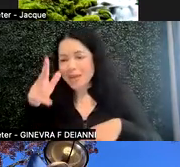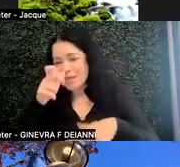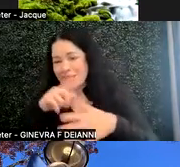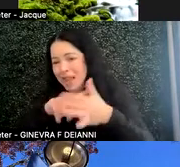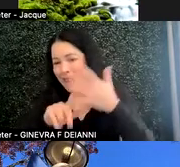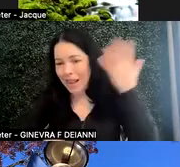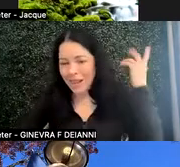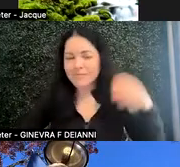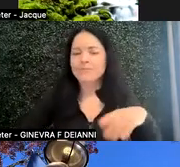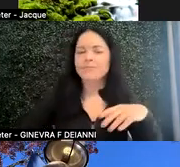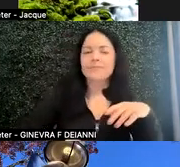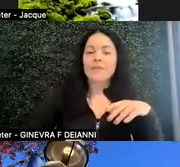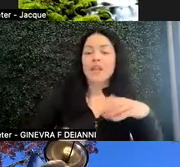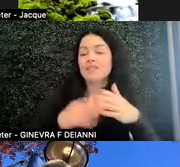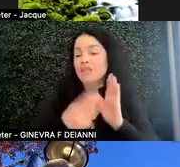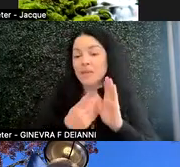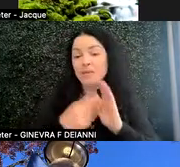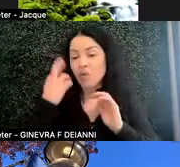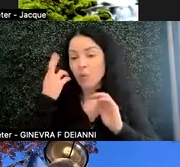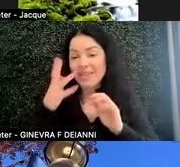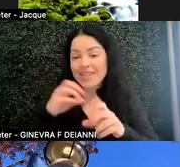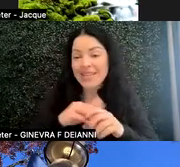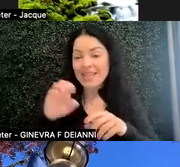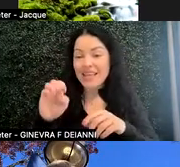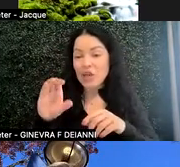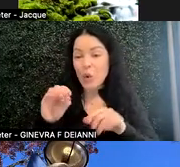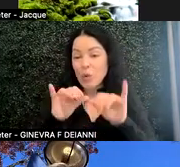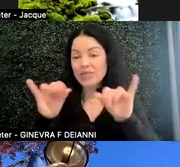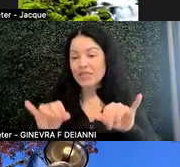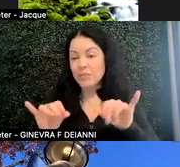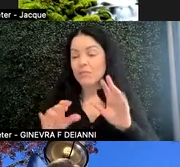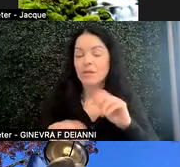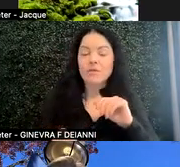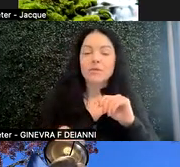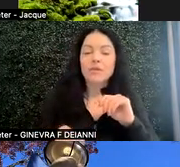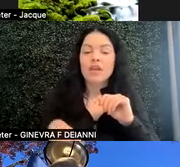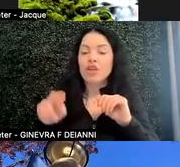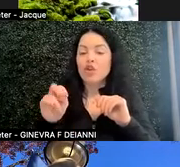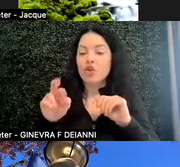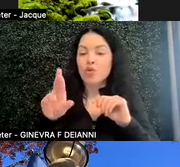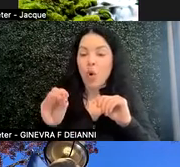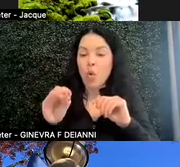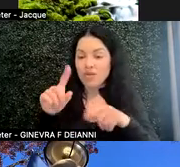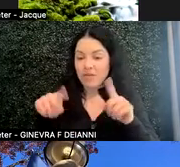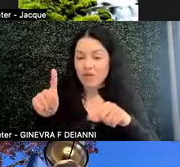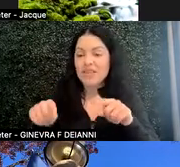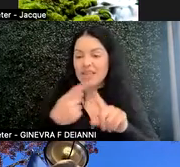ecosystem, but sometimes it just refers to all living creatures. The term neurodiversity comes from that term biodiversity